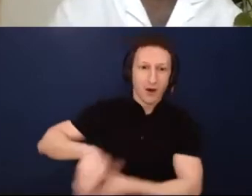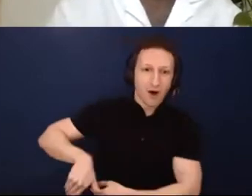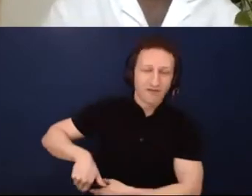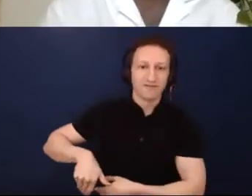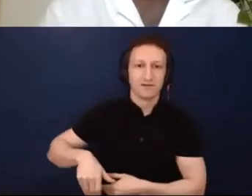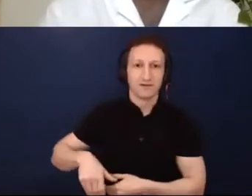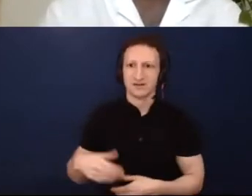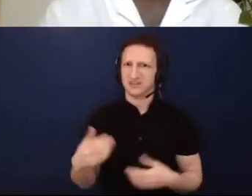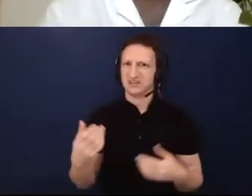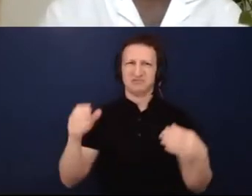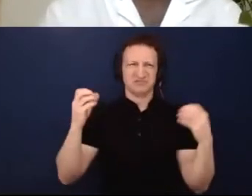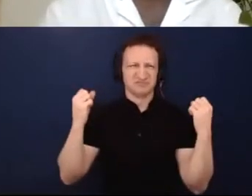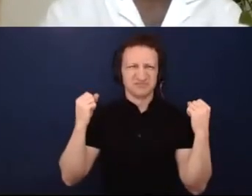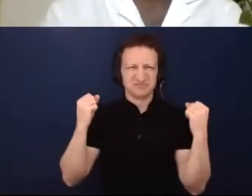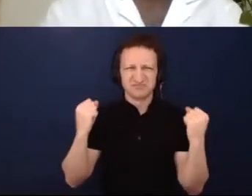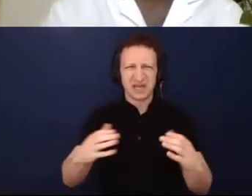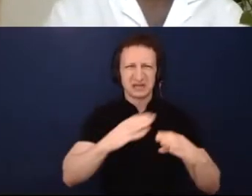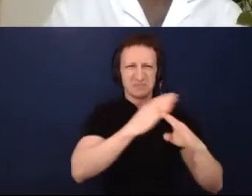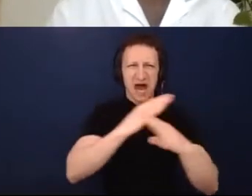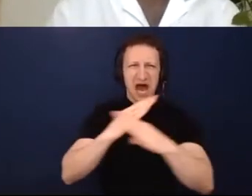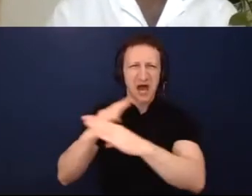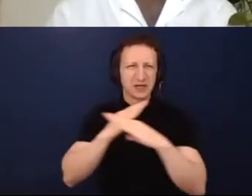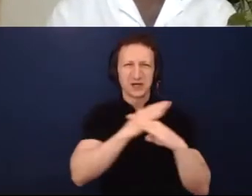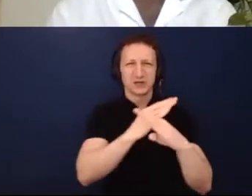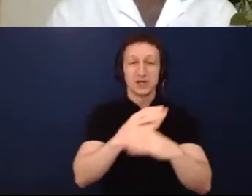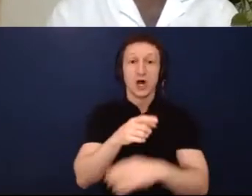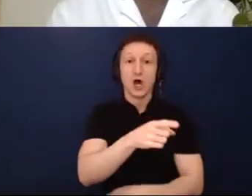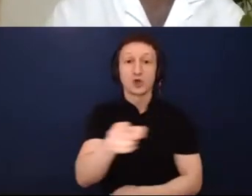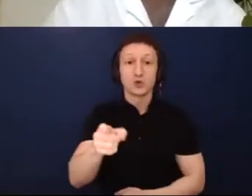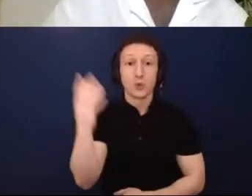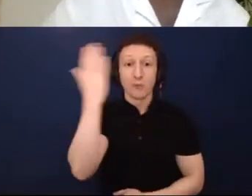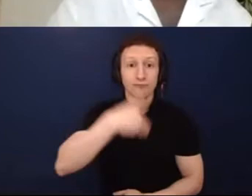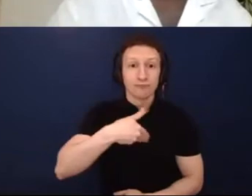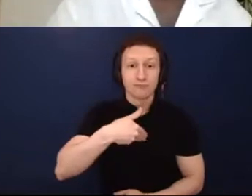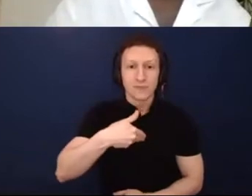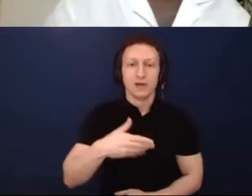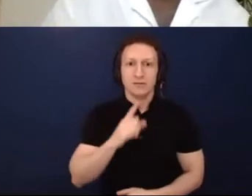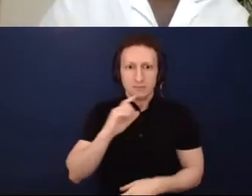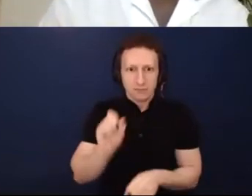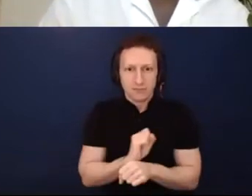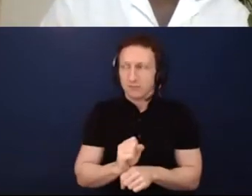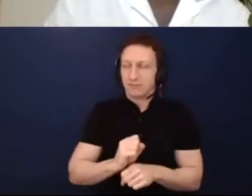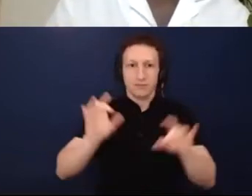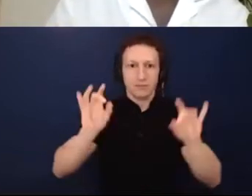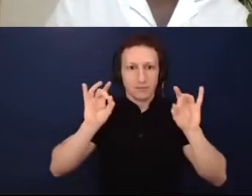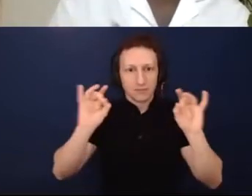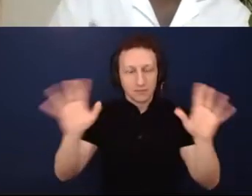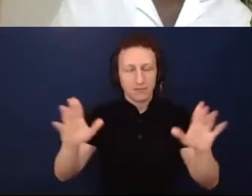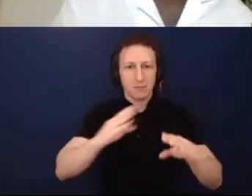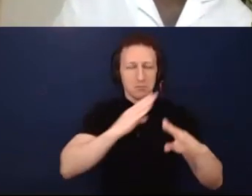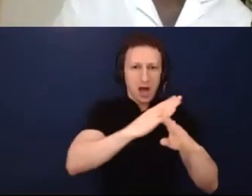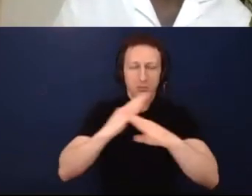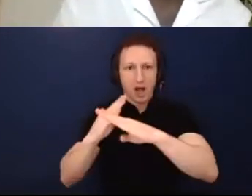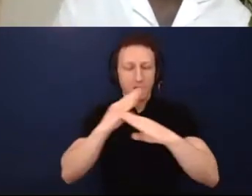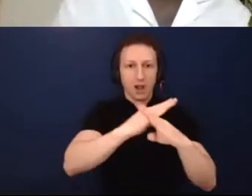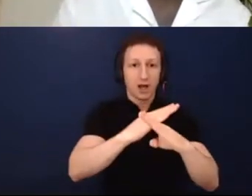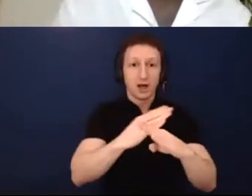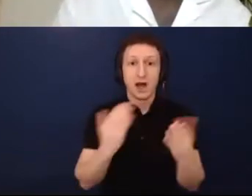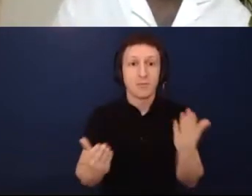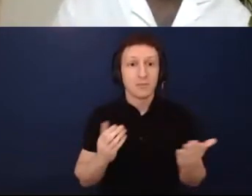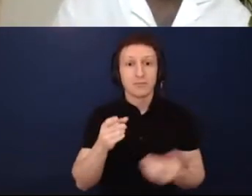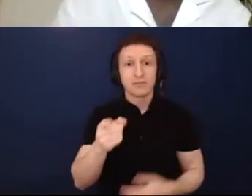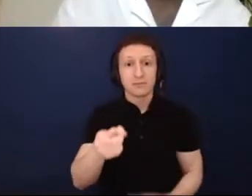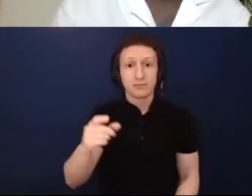than we're giving credit to. I think that sometimes nonprofit organizations don't